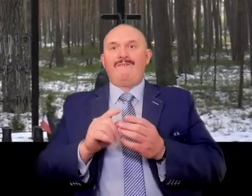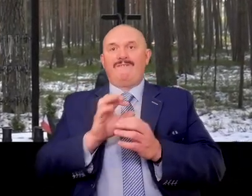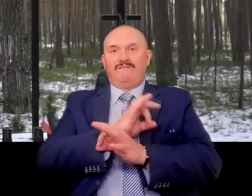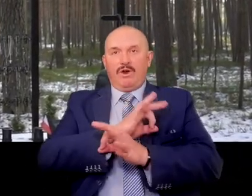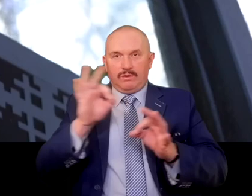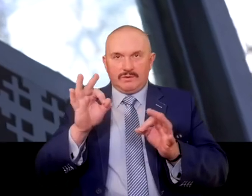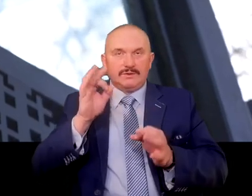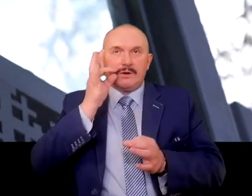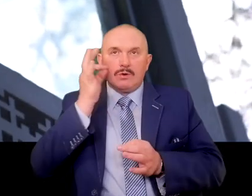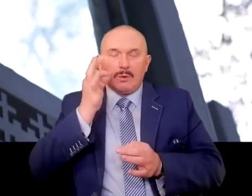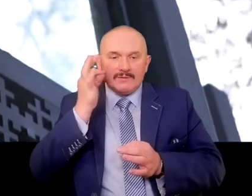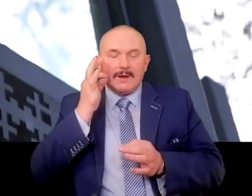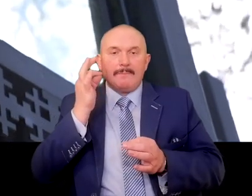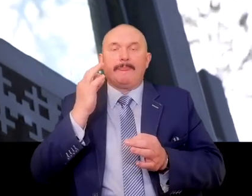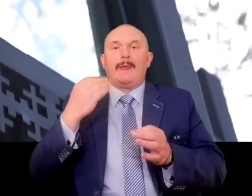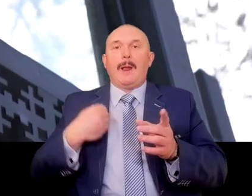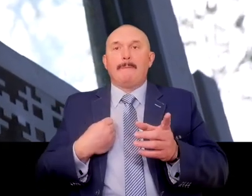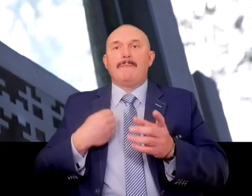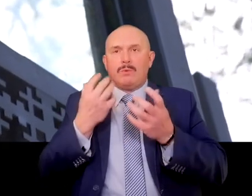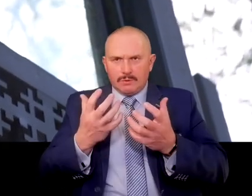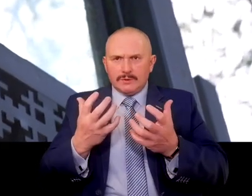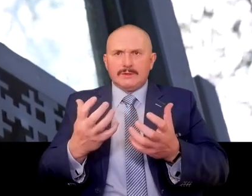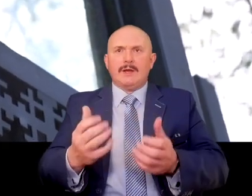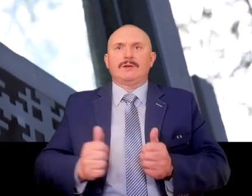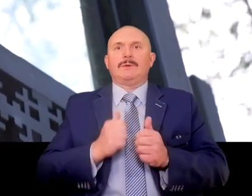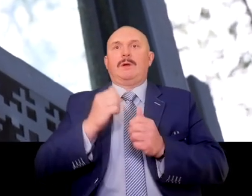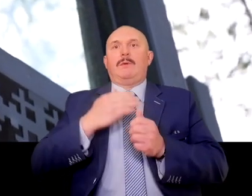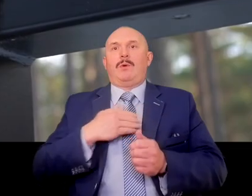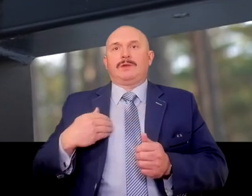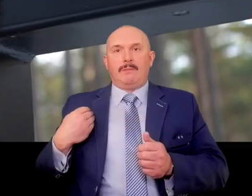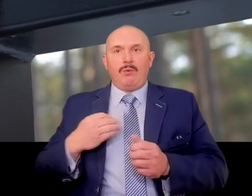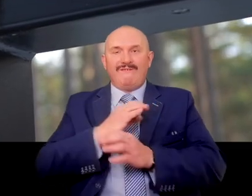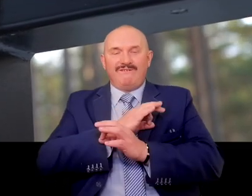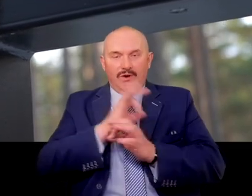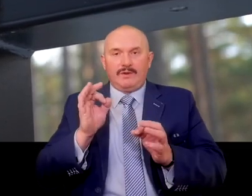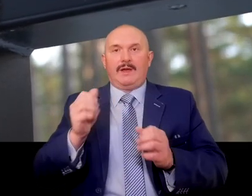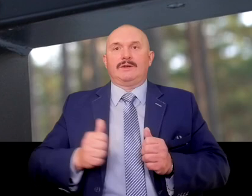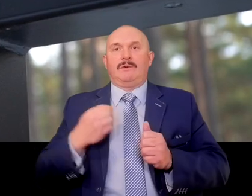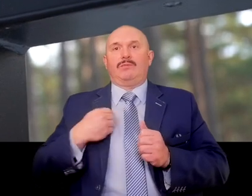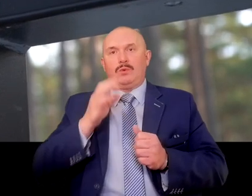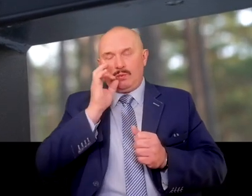because she took an active part in Poland regaining its independence, and becoming a free country.